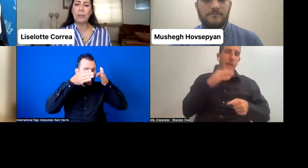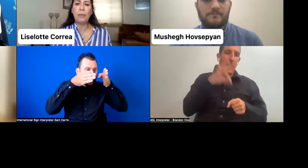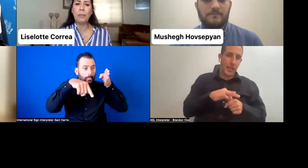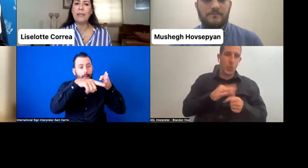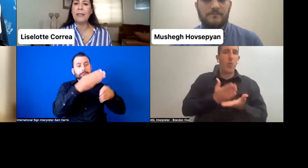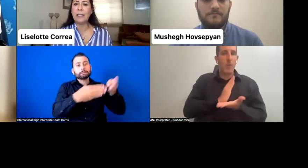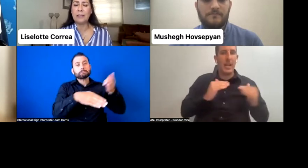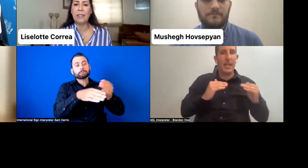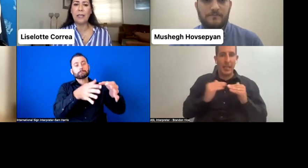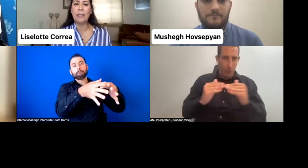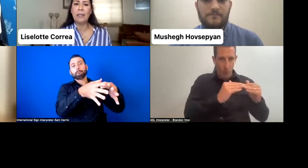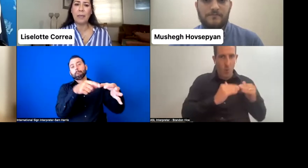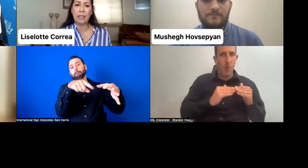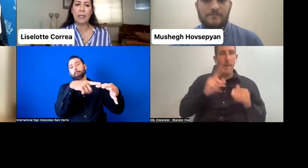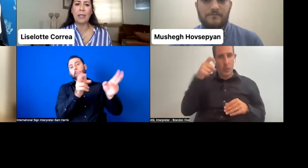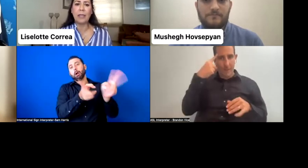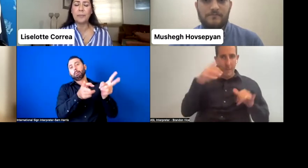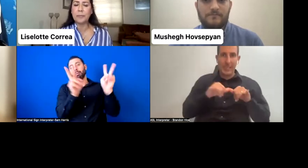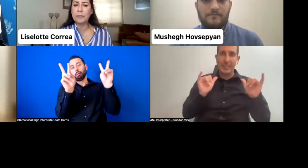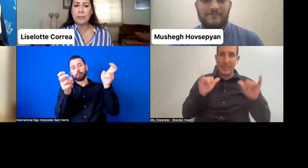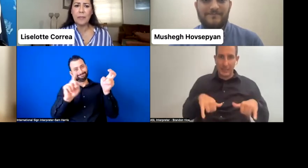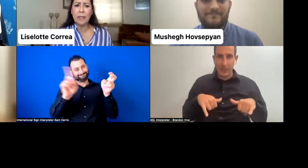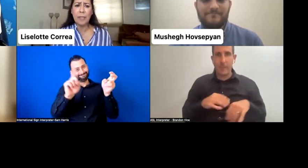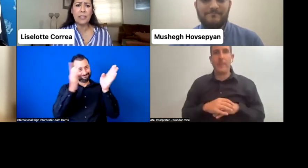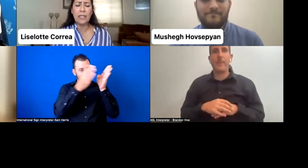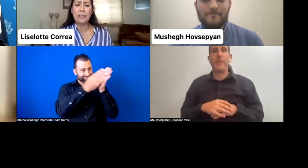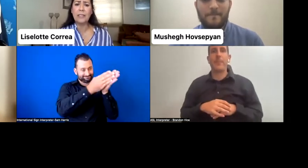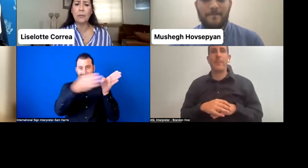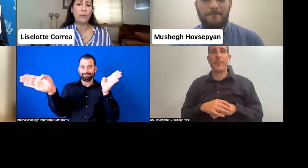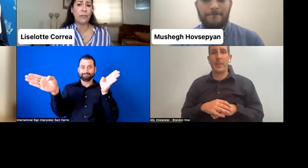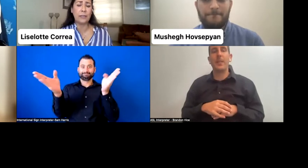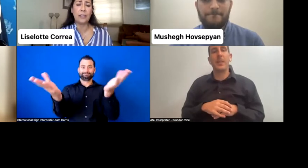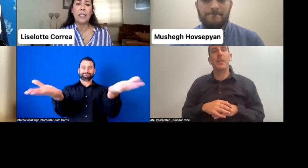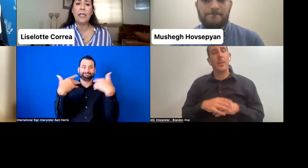Probably that's the main challenge that we are facing.